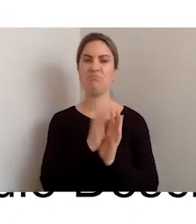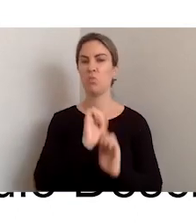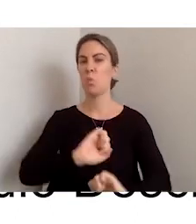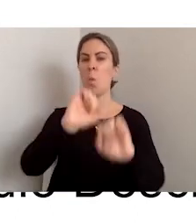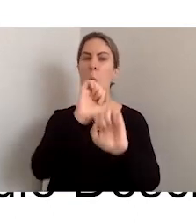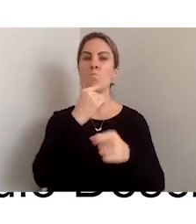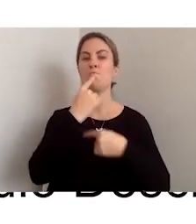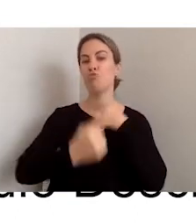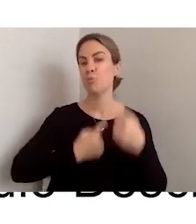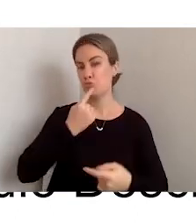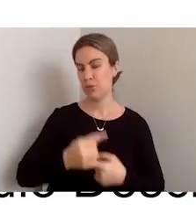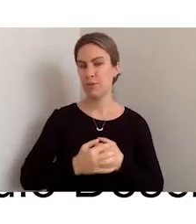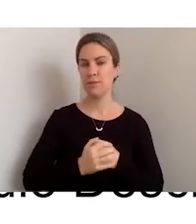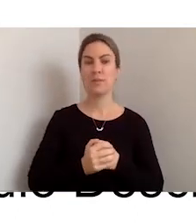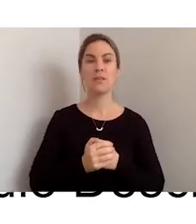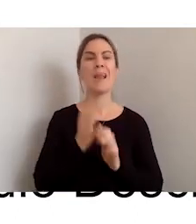Then, people actually get an idea of what the